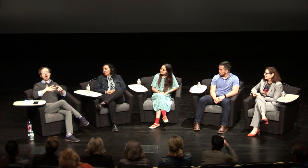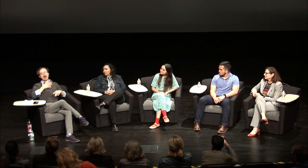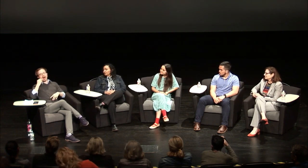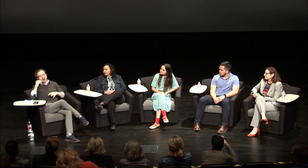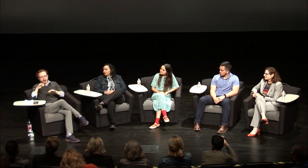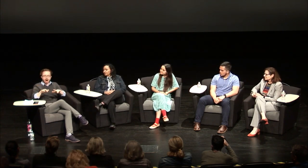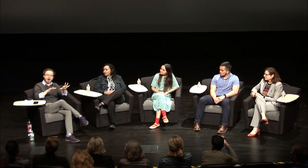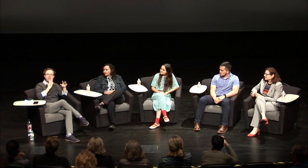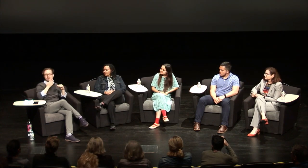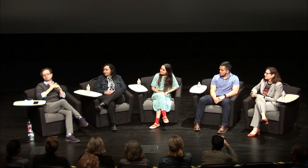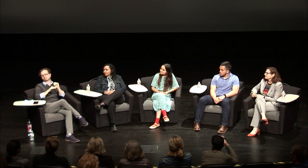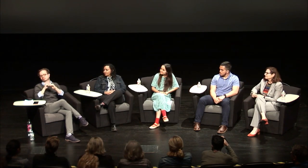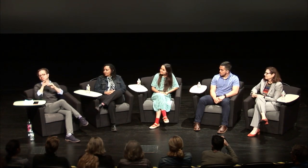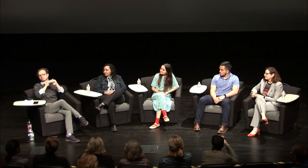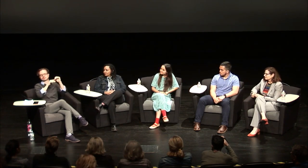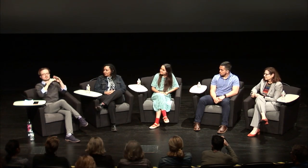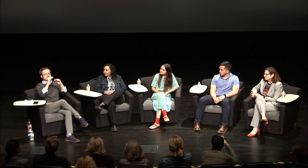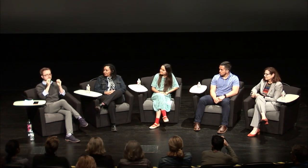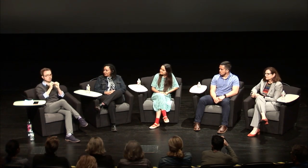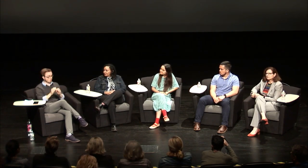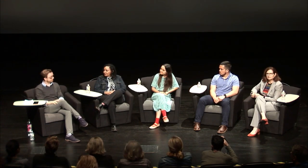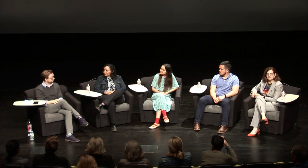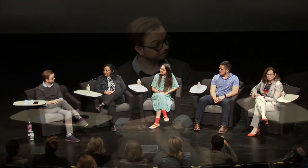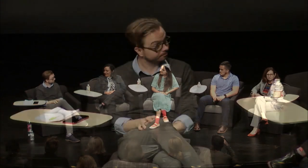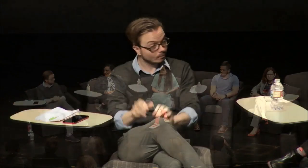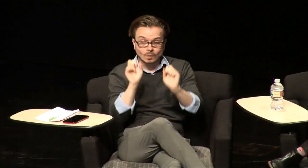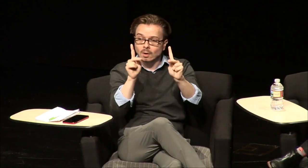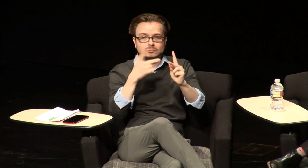and you'll be able to expand a little bit more on that what's gonna basic kind